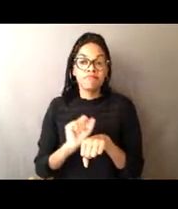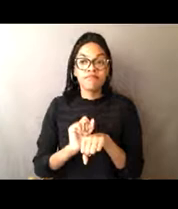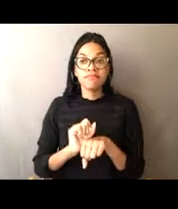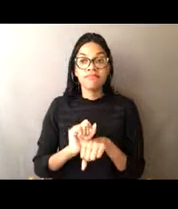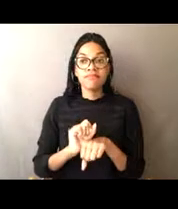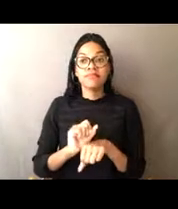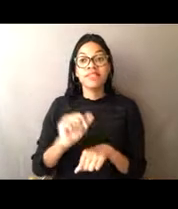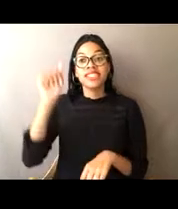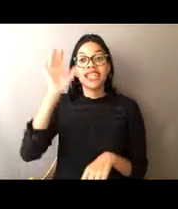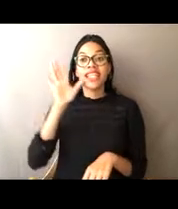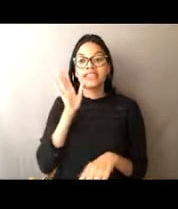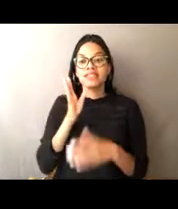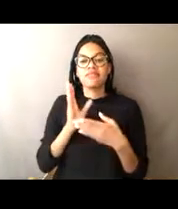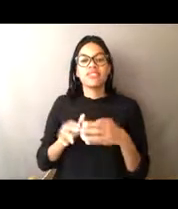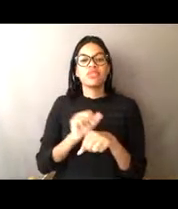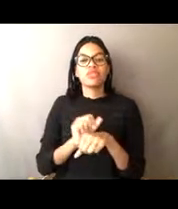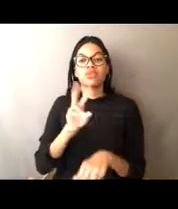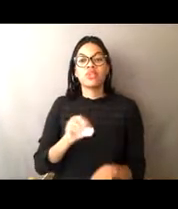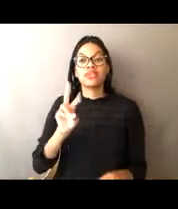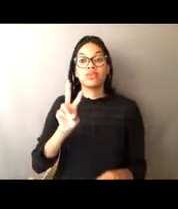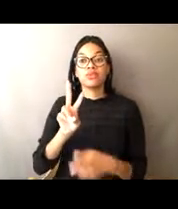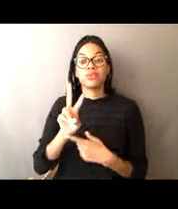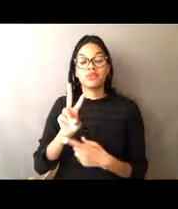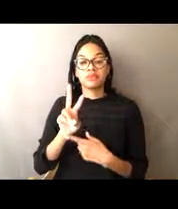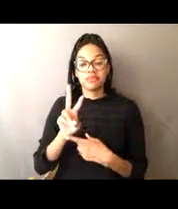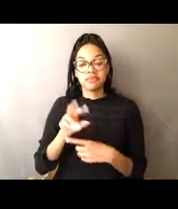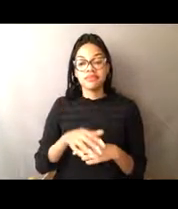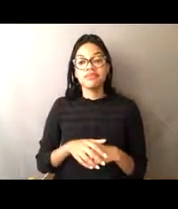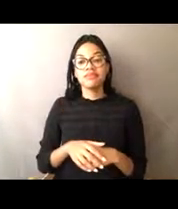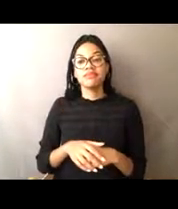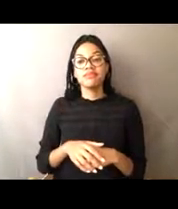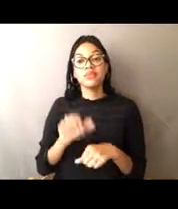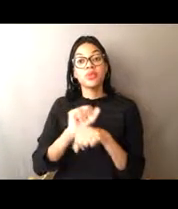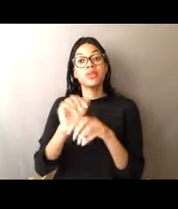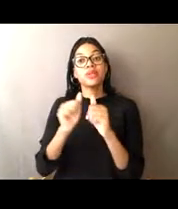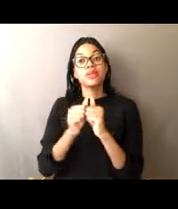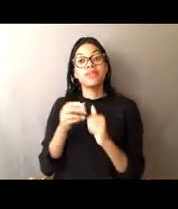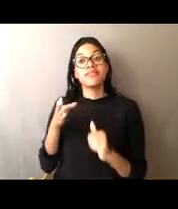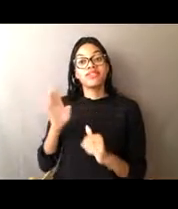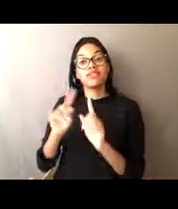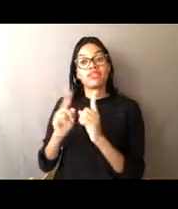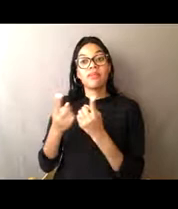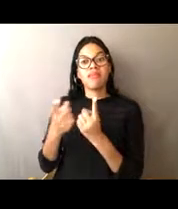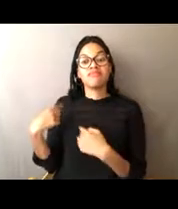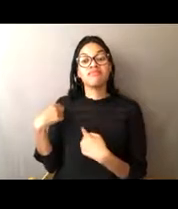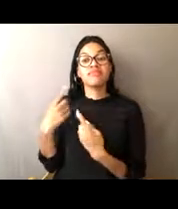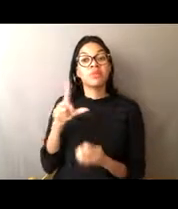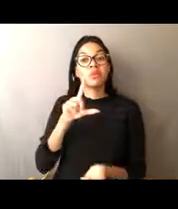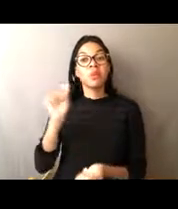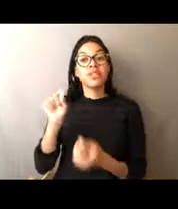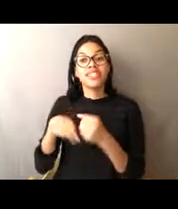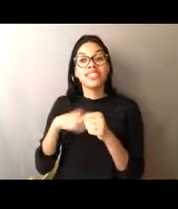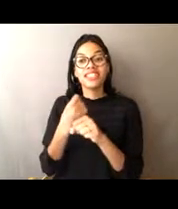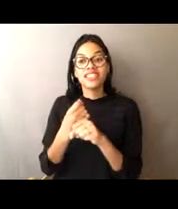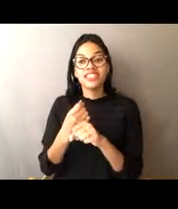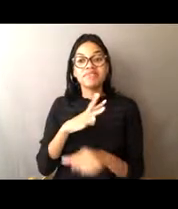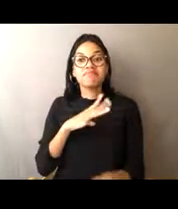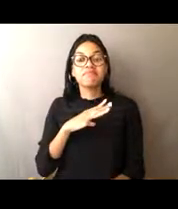I've been working with fisheries for about 20 years and I decided that I could use my skills